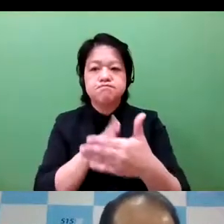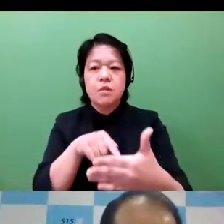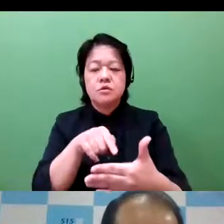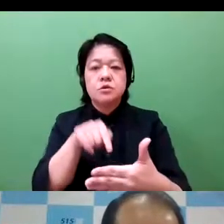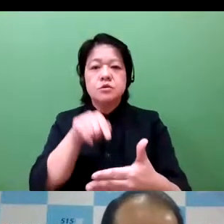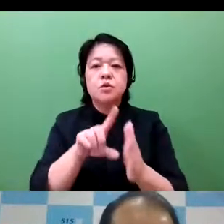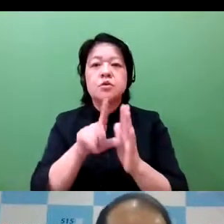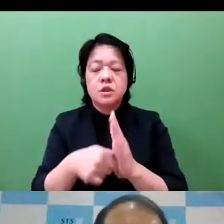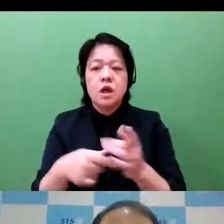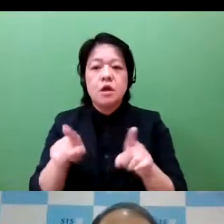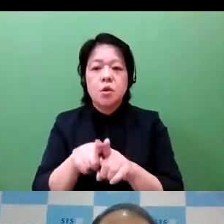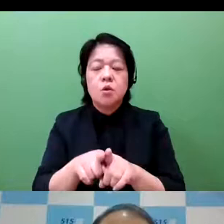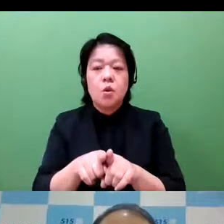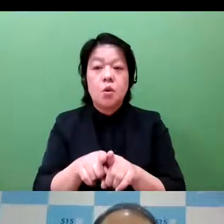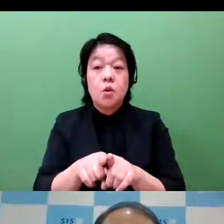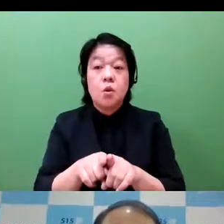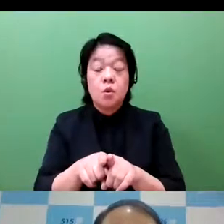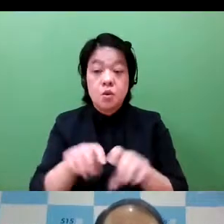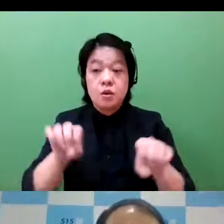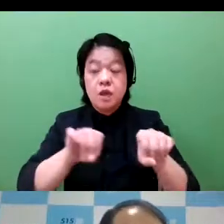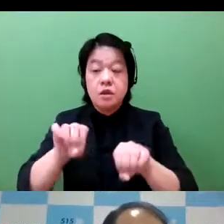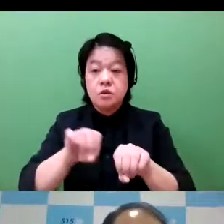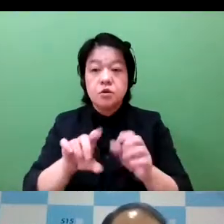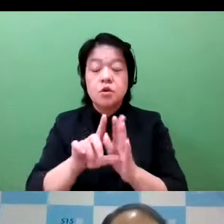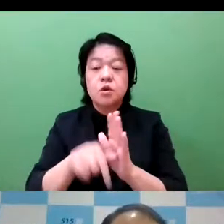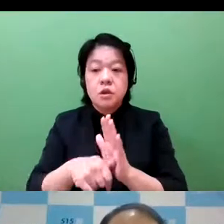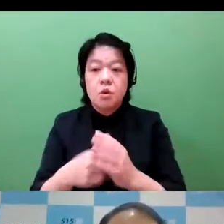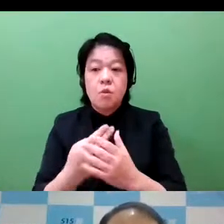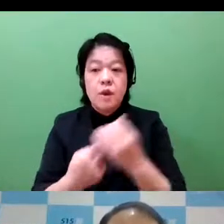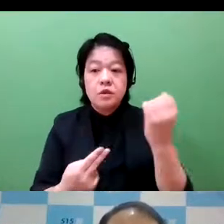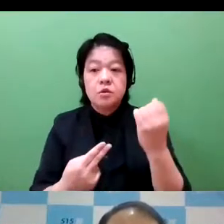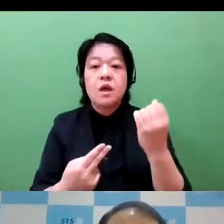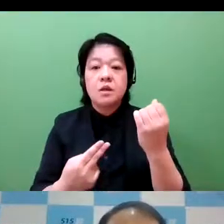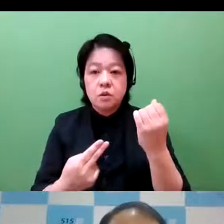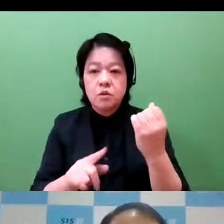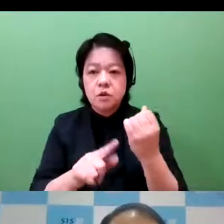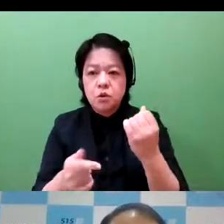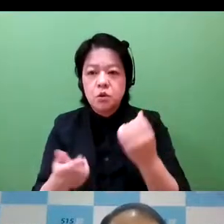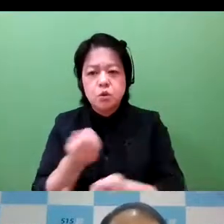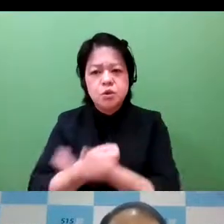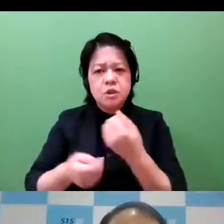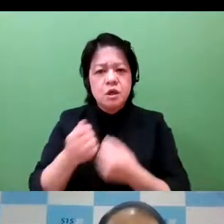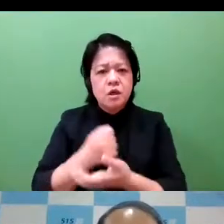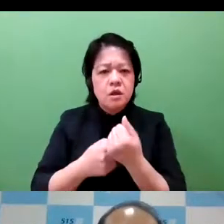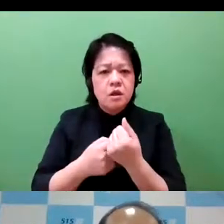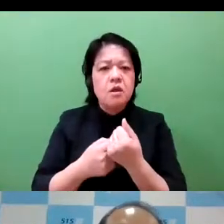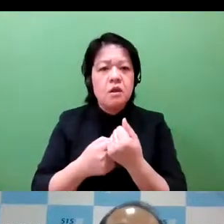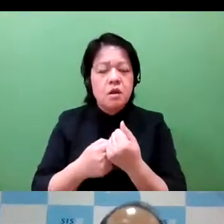What they require access is the information.